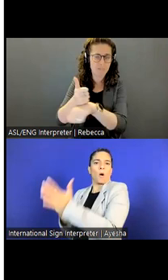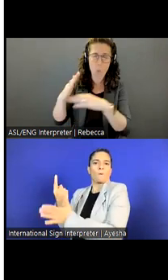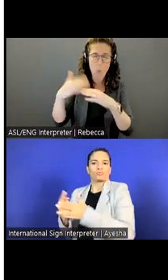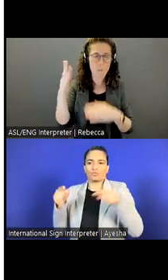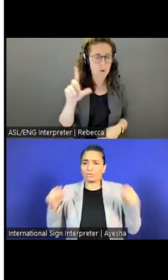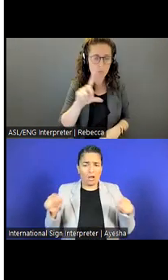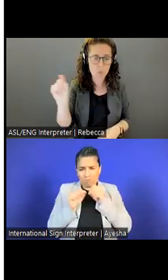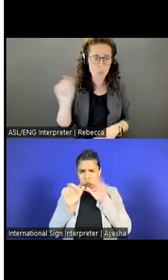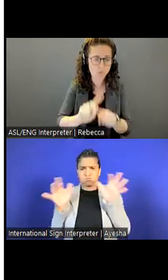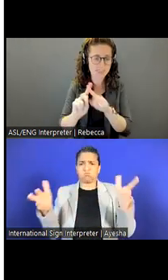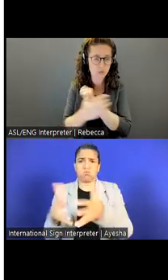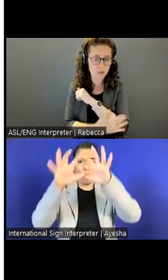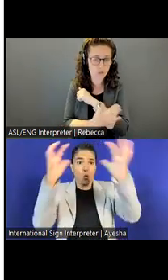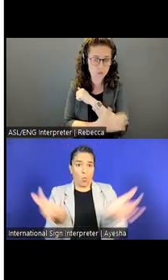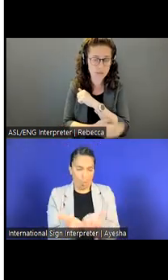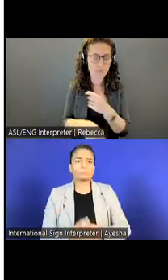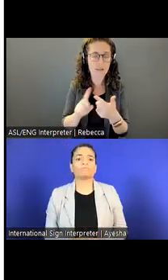We also have our rolling internships.